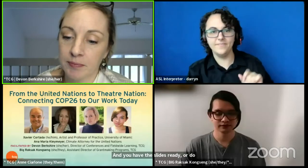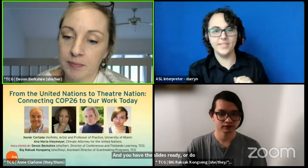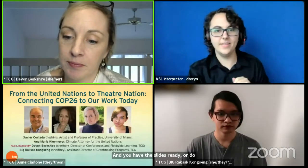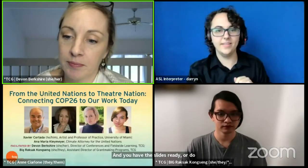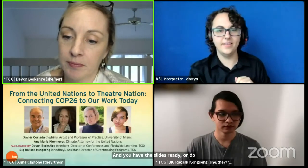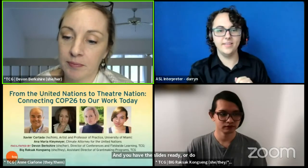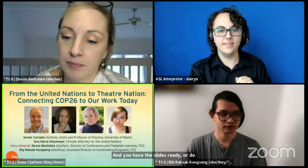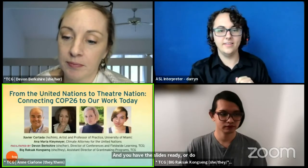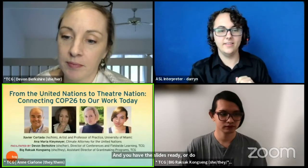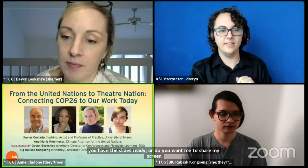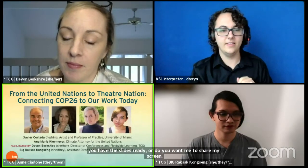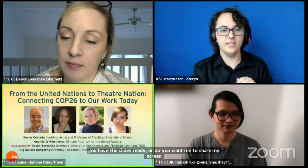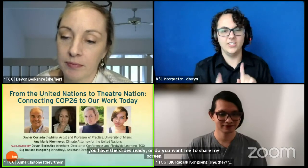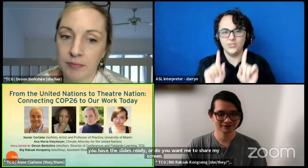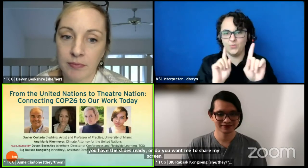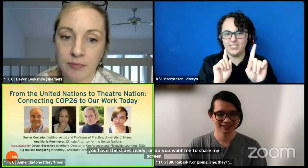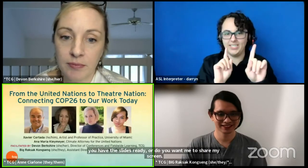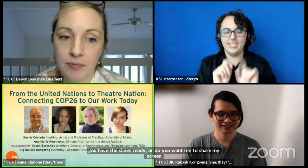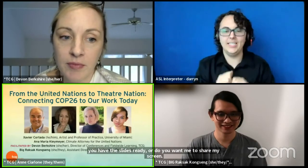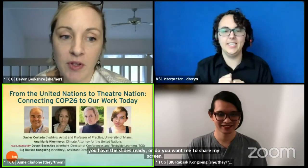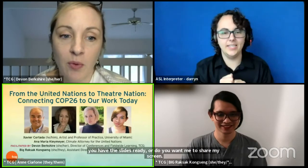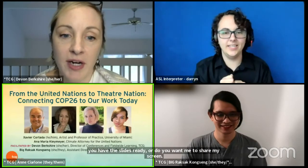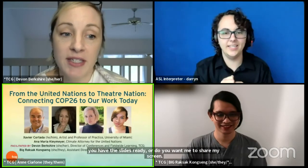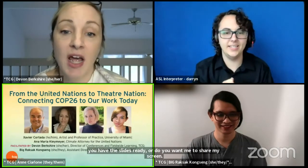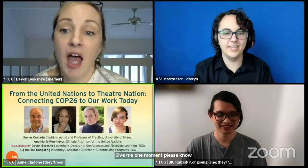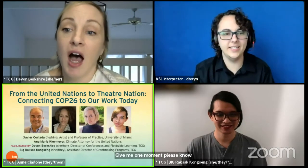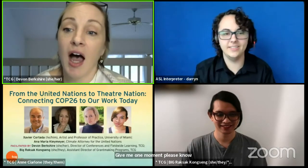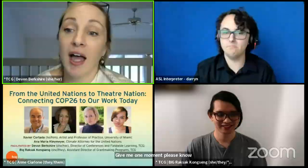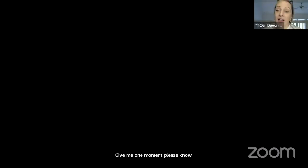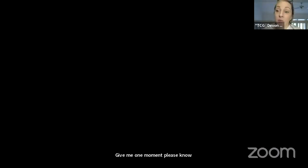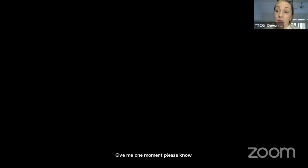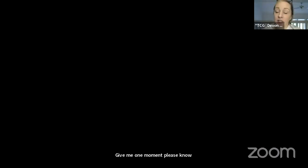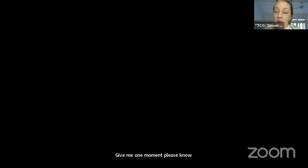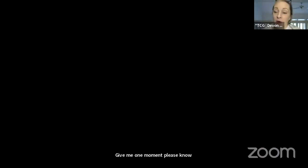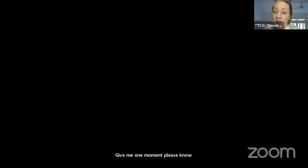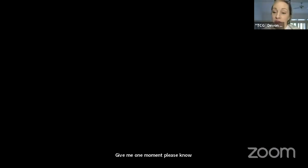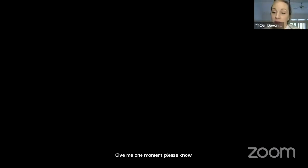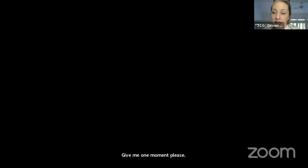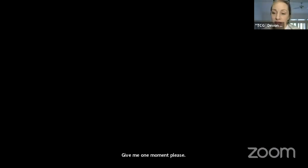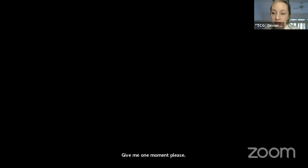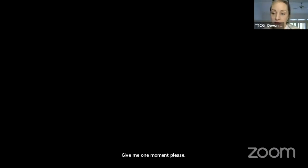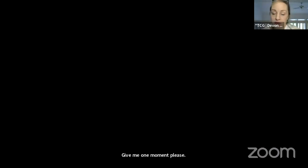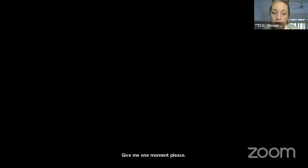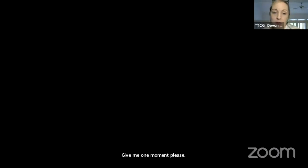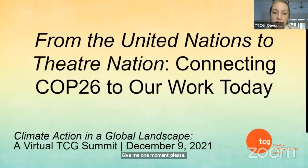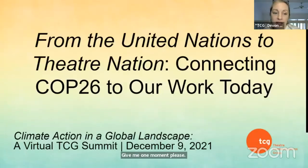Give me one moment, please. No worries, I will keep going, I'll verbalize those goals